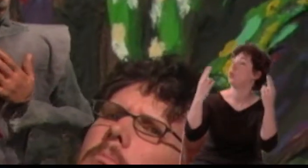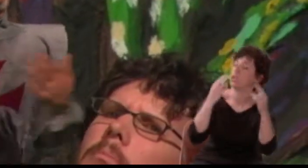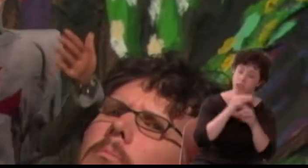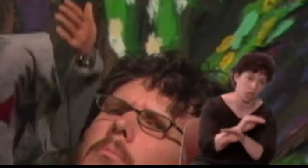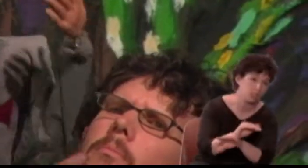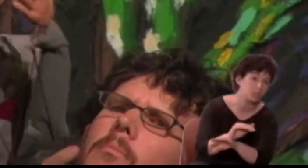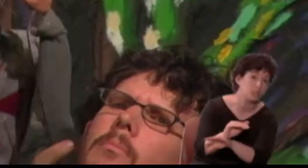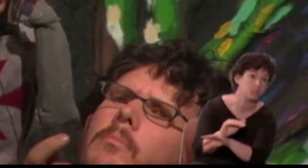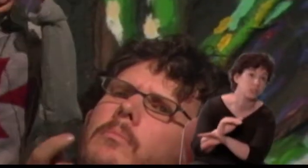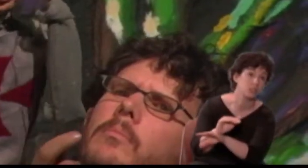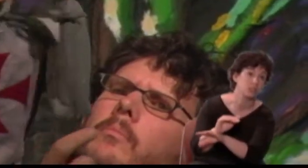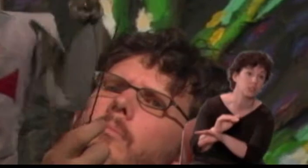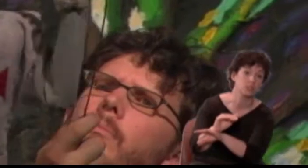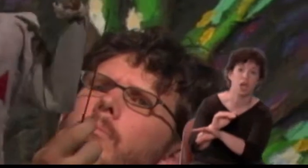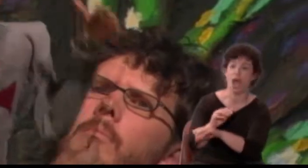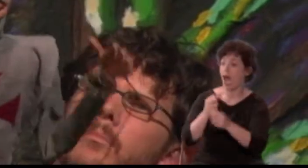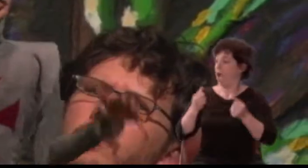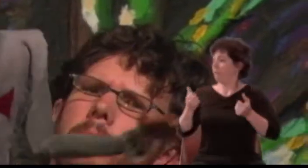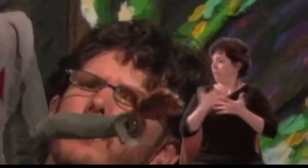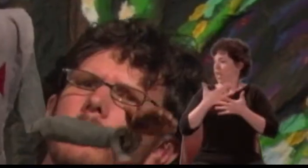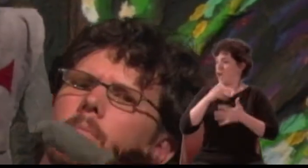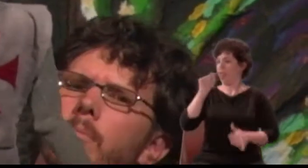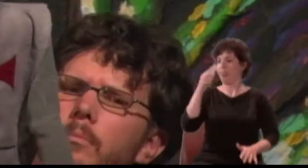I fear my Thisby's promise is forgot!